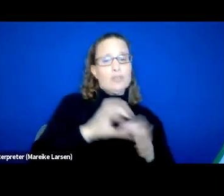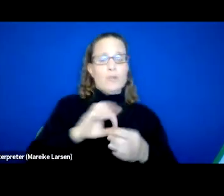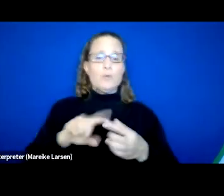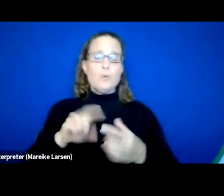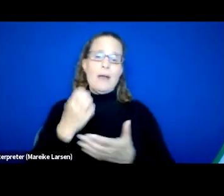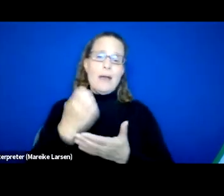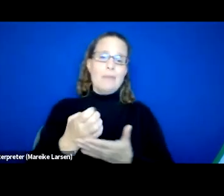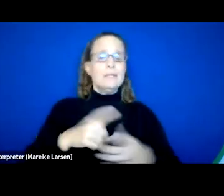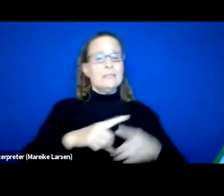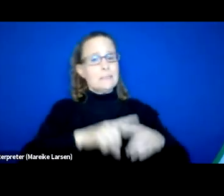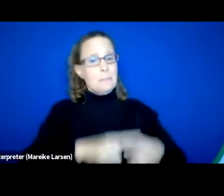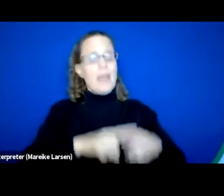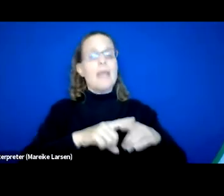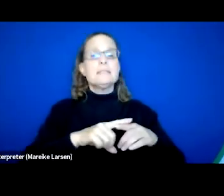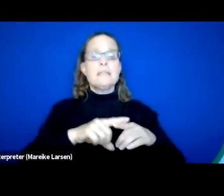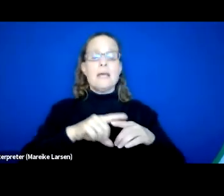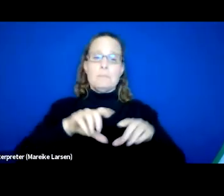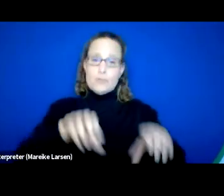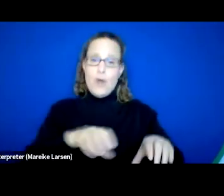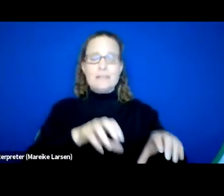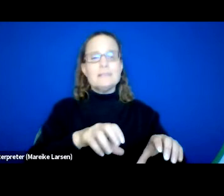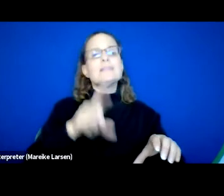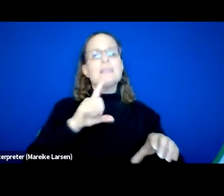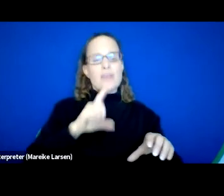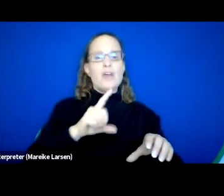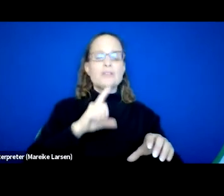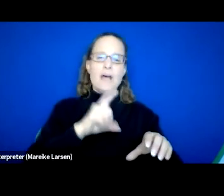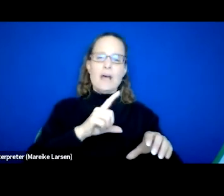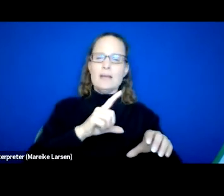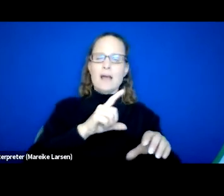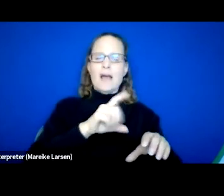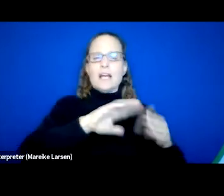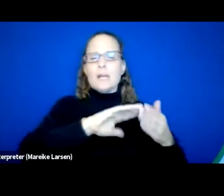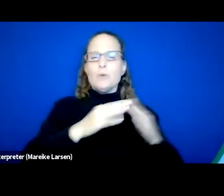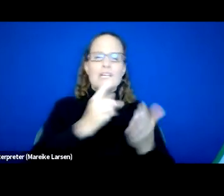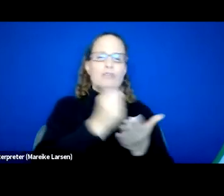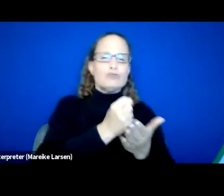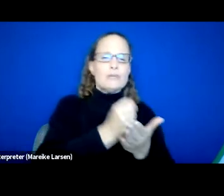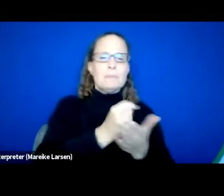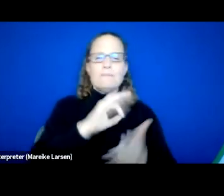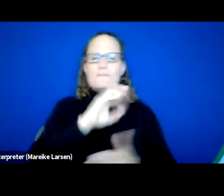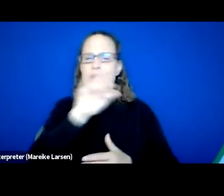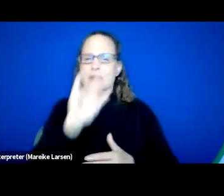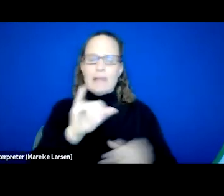there's an assertive community treatment fidelity scale. There's a permanent supportive housing fidelity scale,